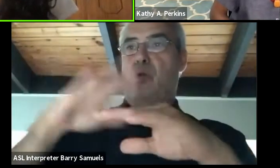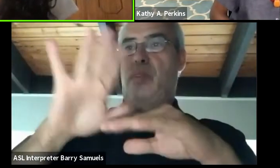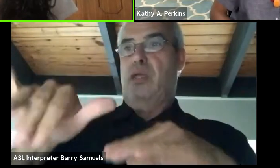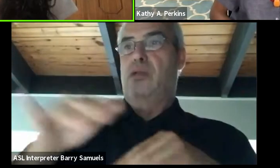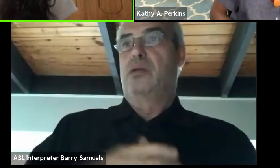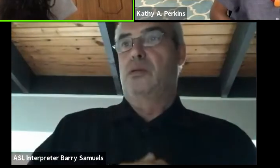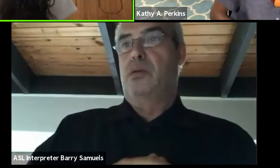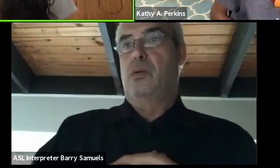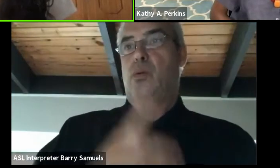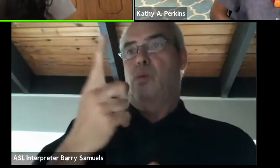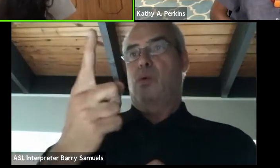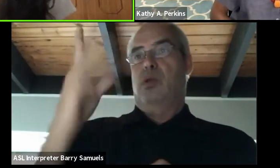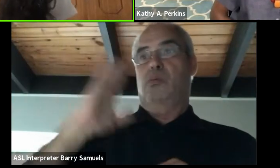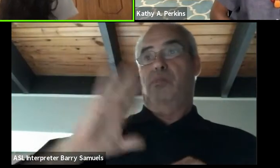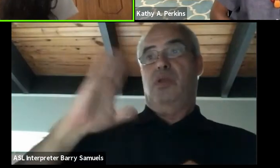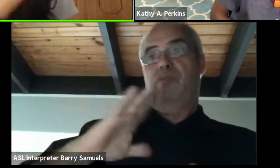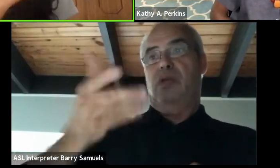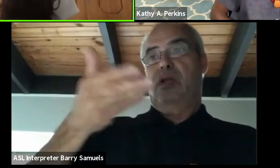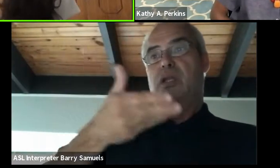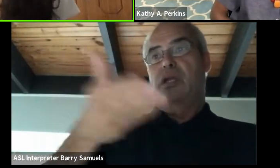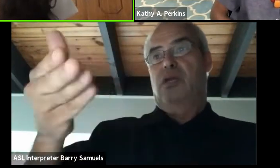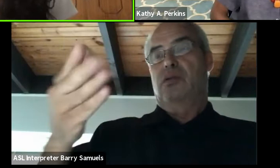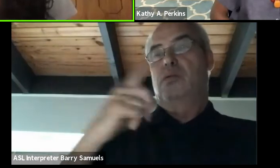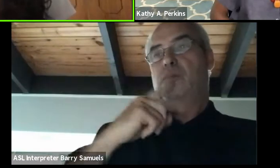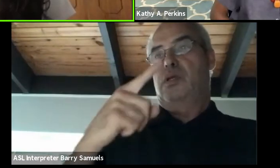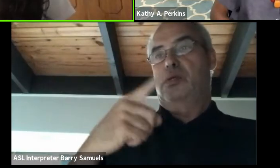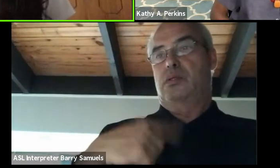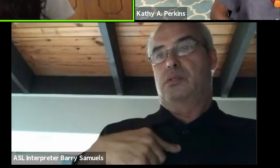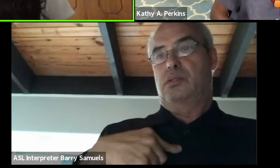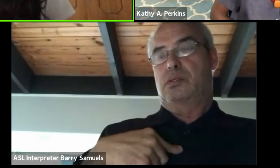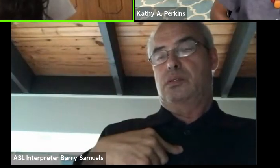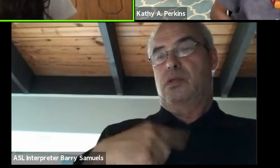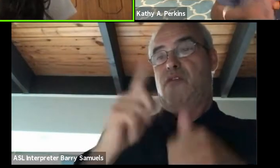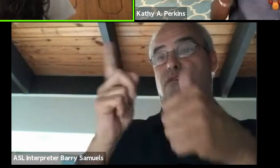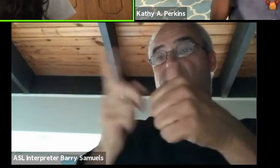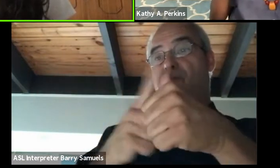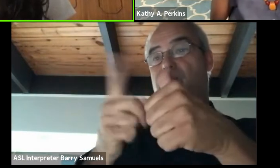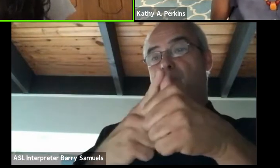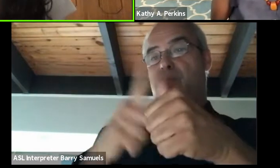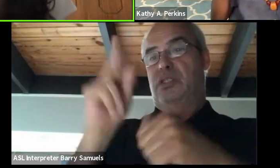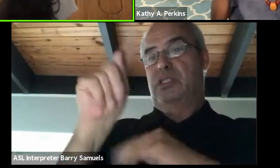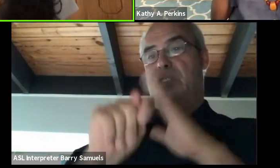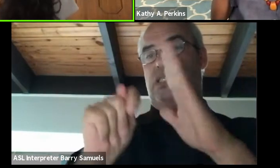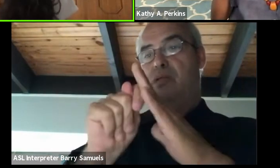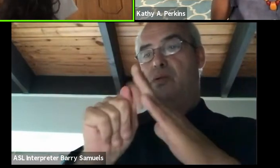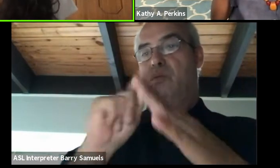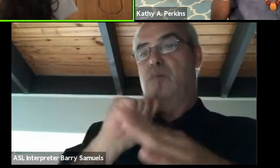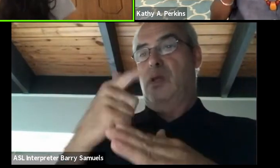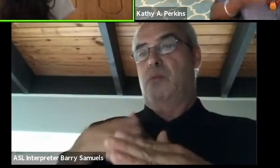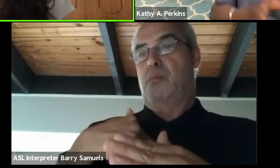One of our previous guests, was part of our first season, really interestingly in one of my conversations with her